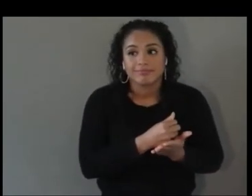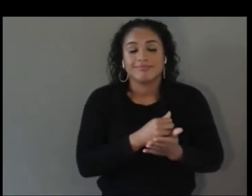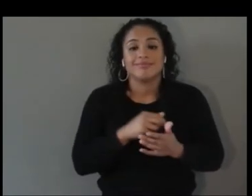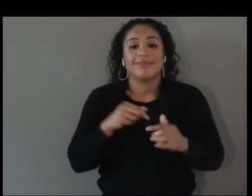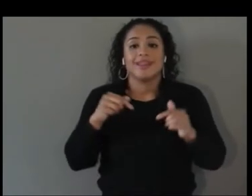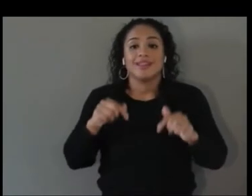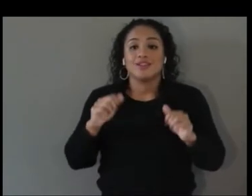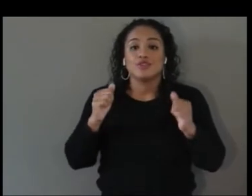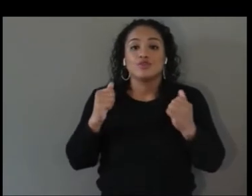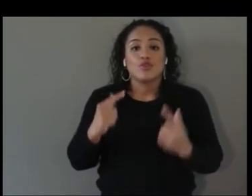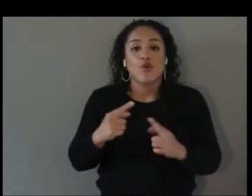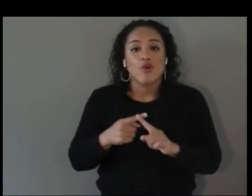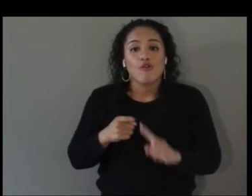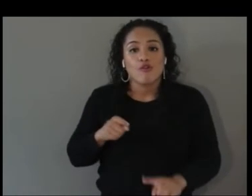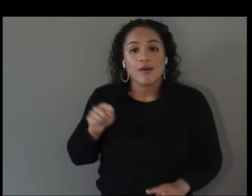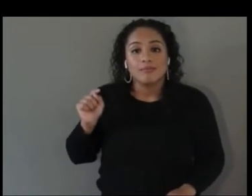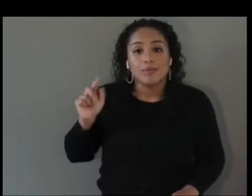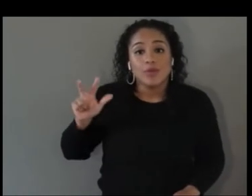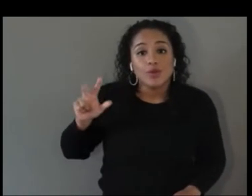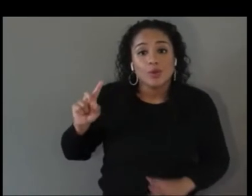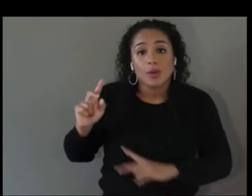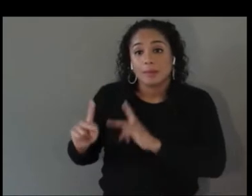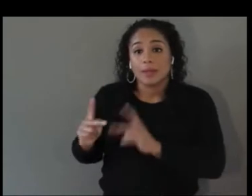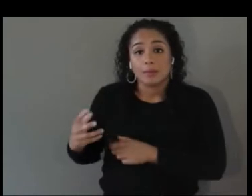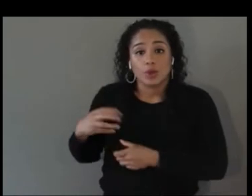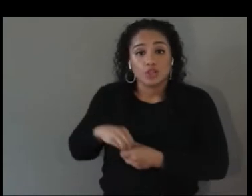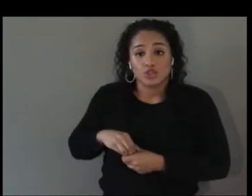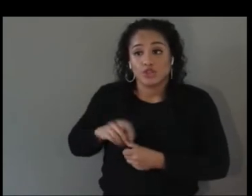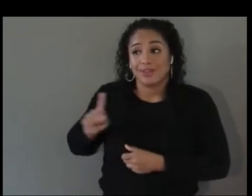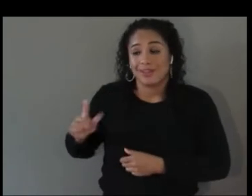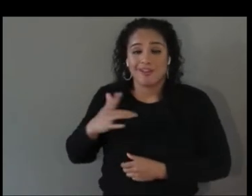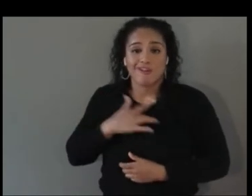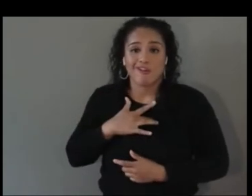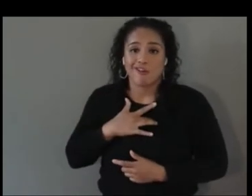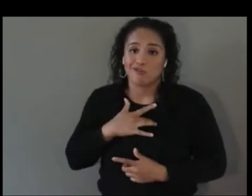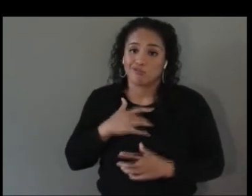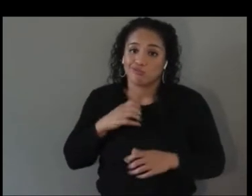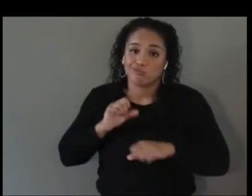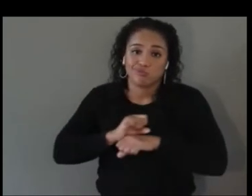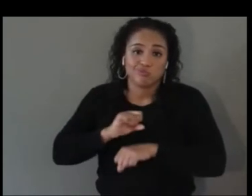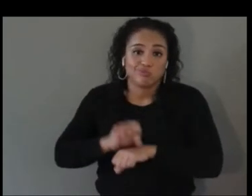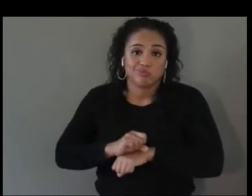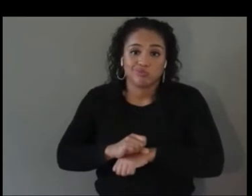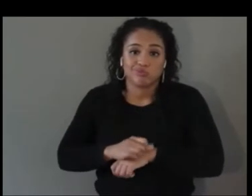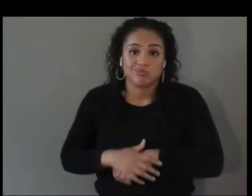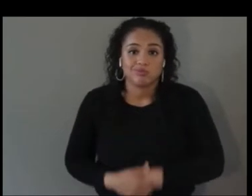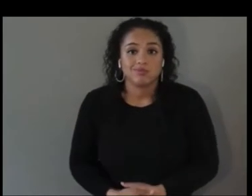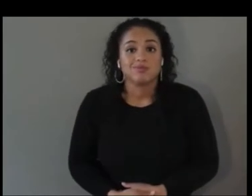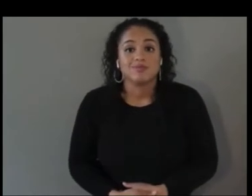31 people internally that are with us, Neil. Yeah, no, I’m fully on board with this because